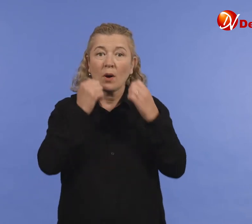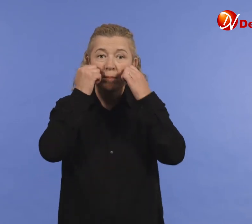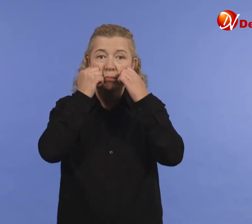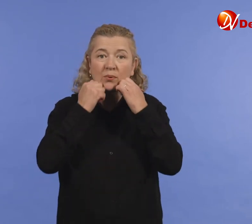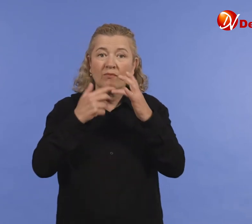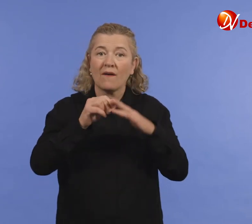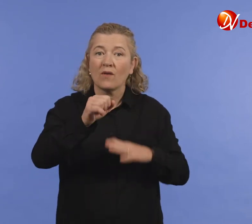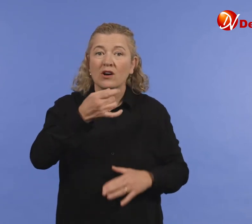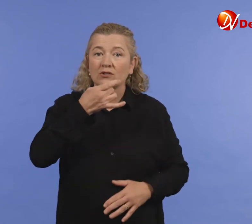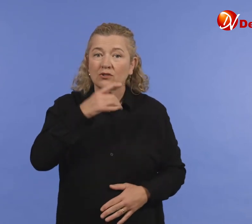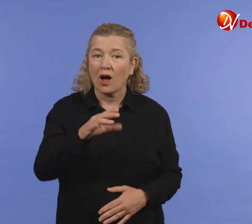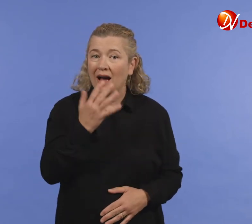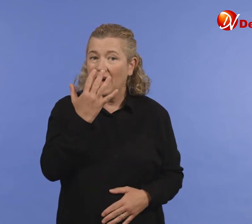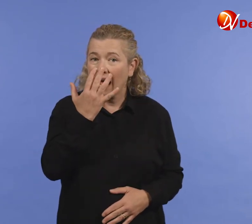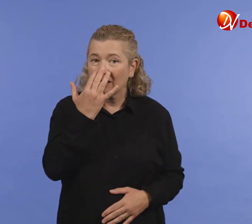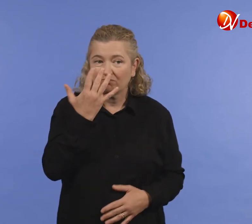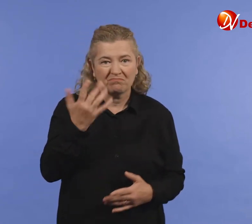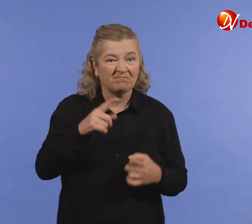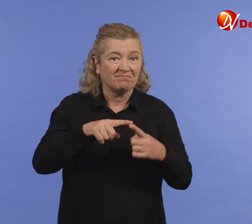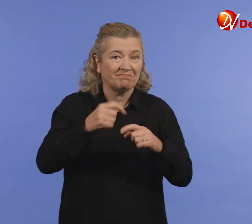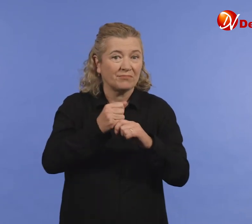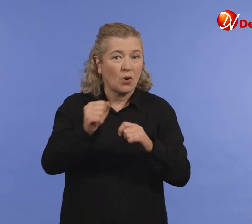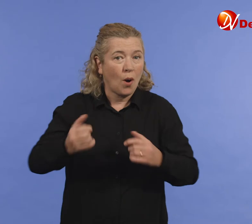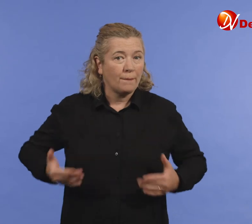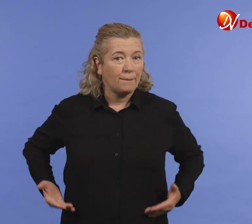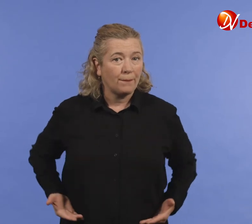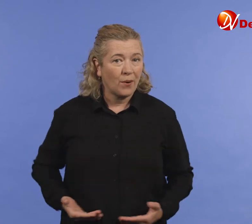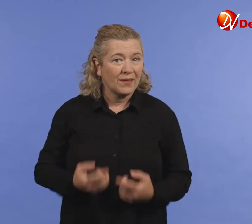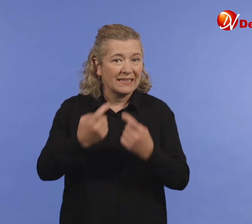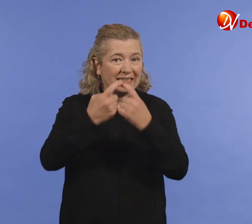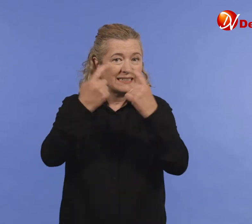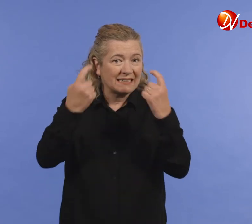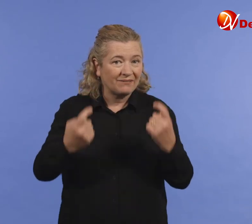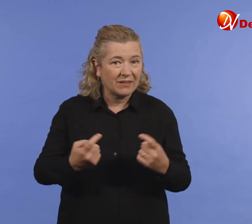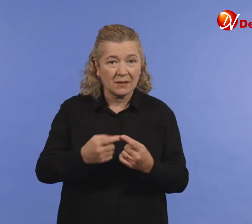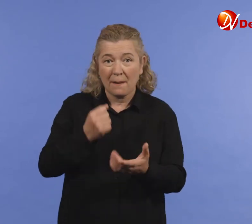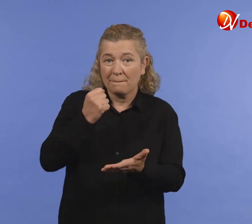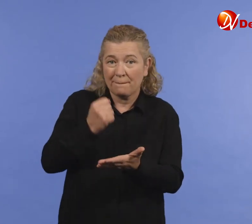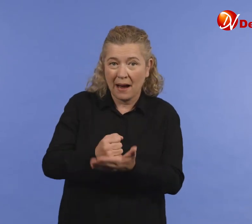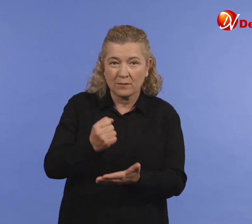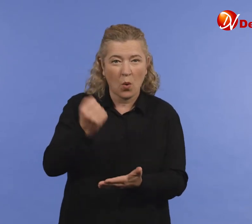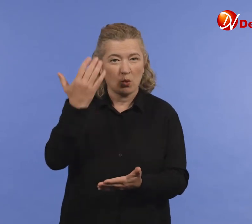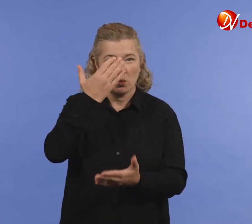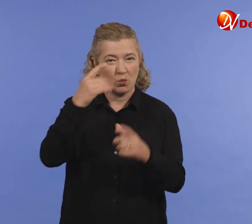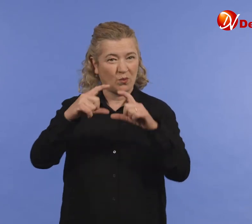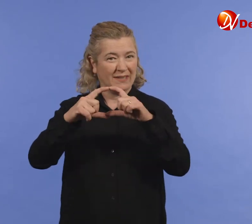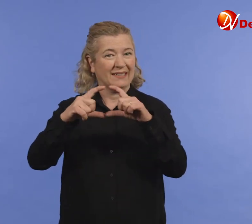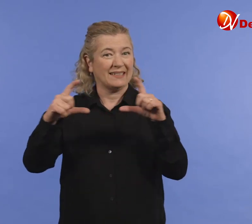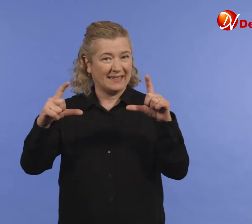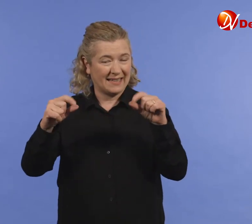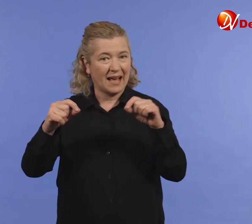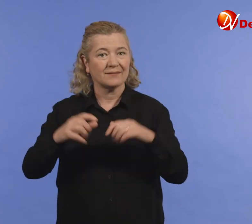proof of your child’s age (e.g., their birth certificate, passport or school card); or